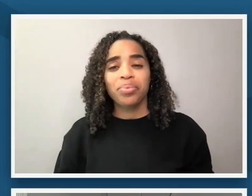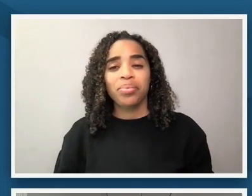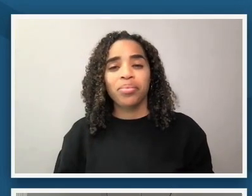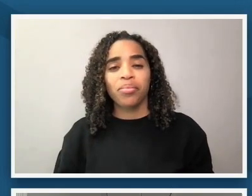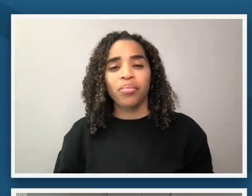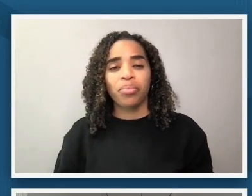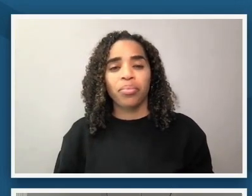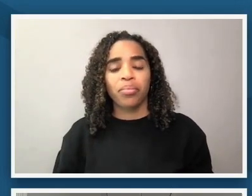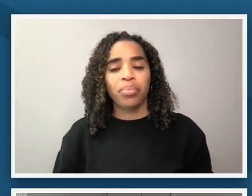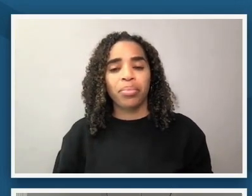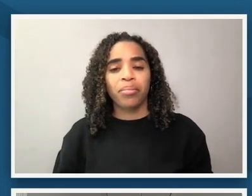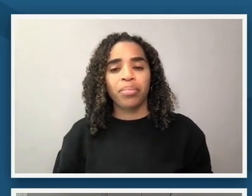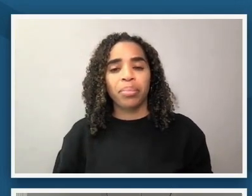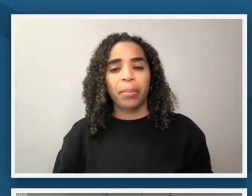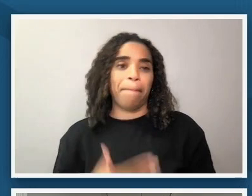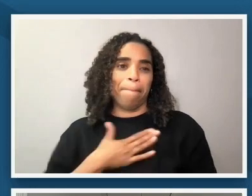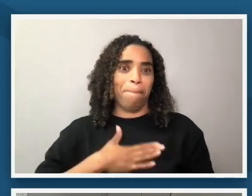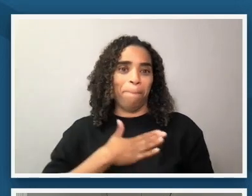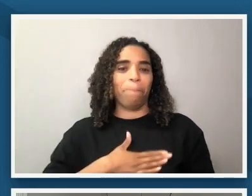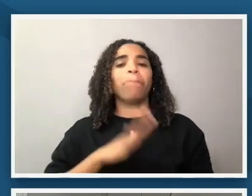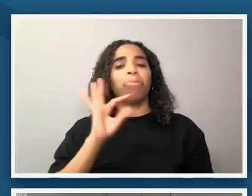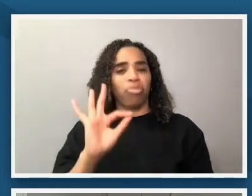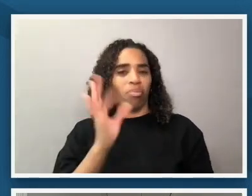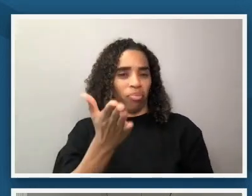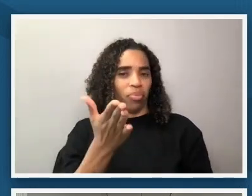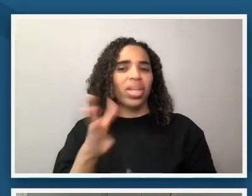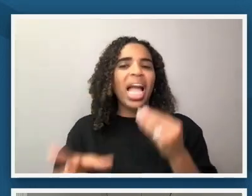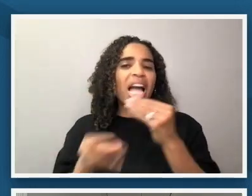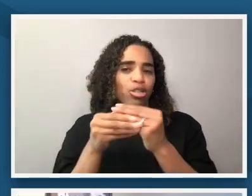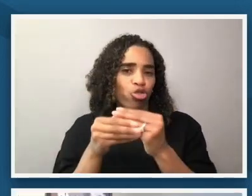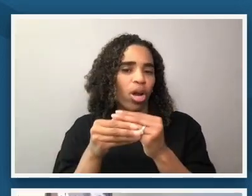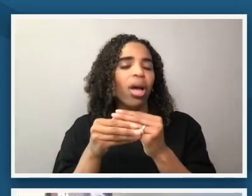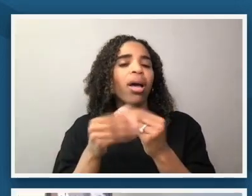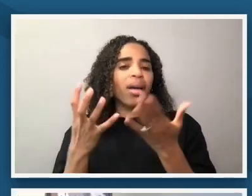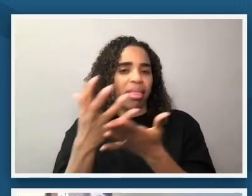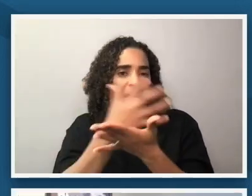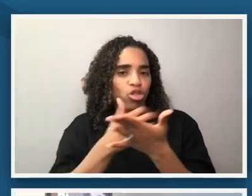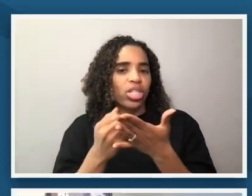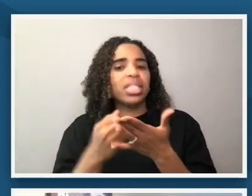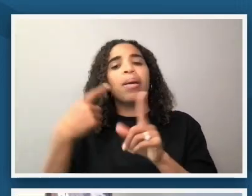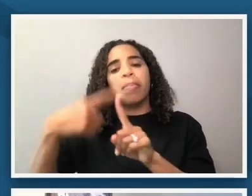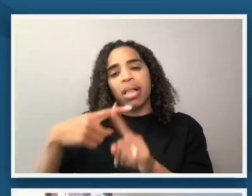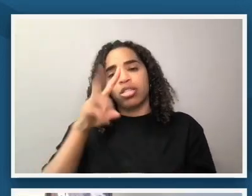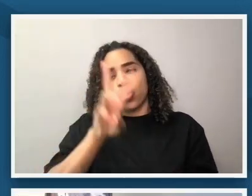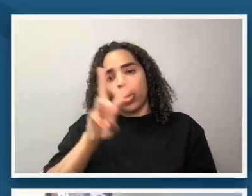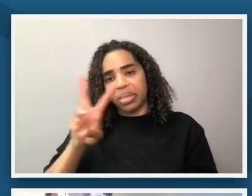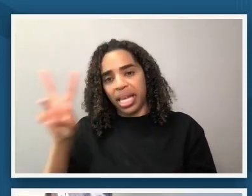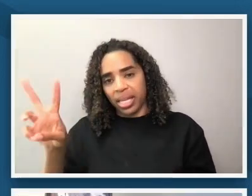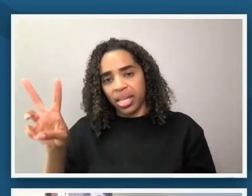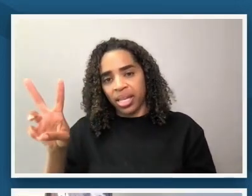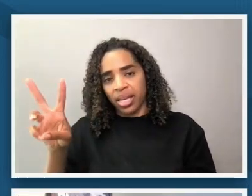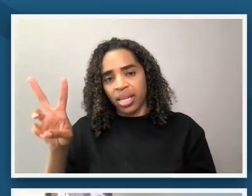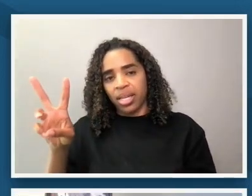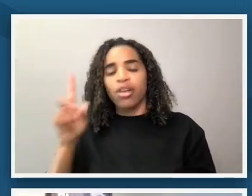next slide please and then we've got some additional collections as well as the website for